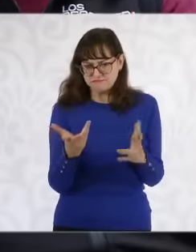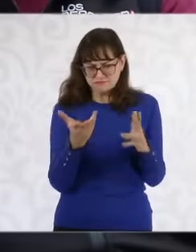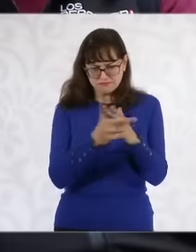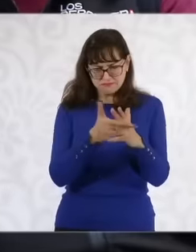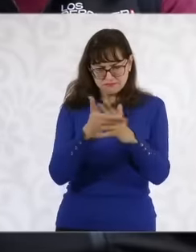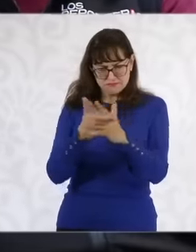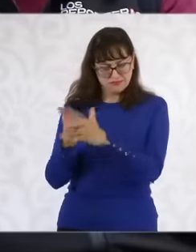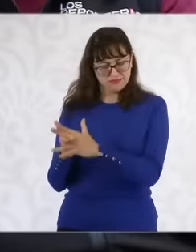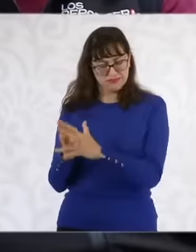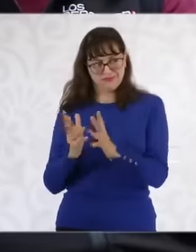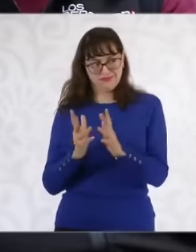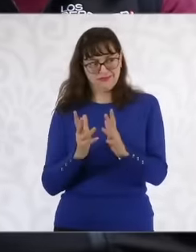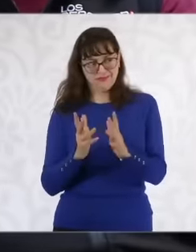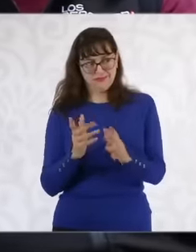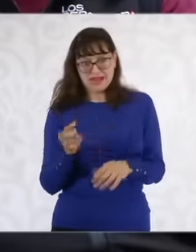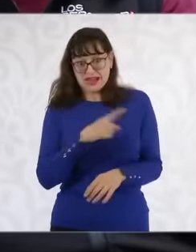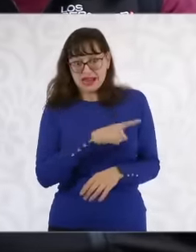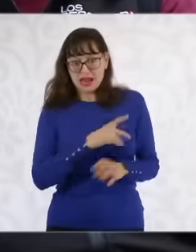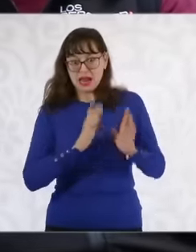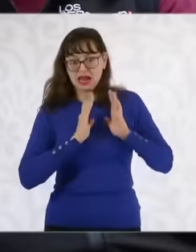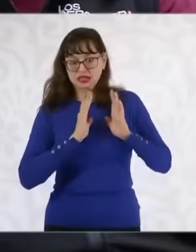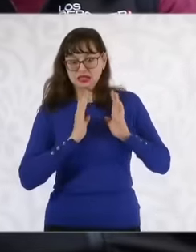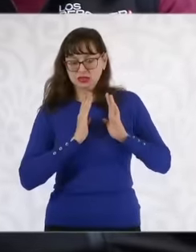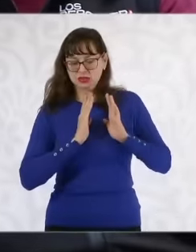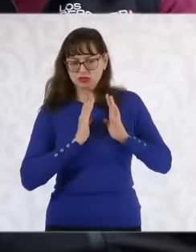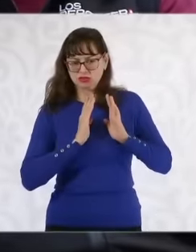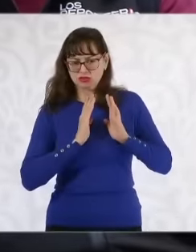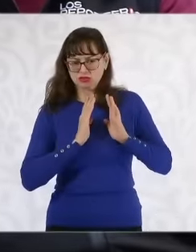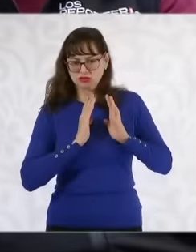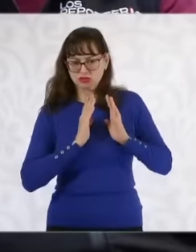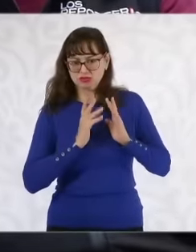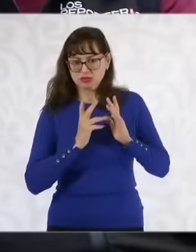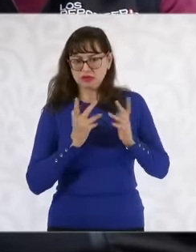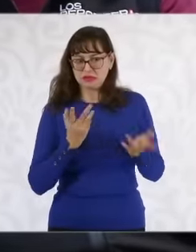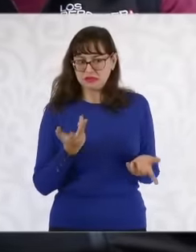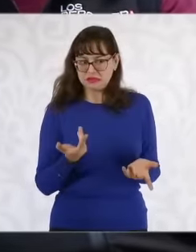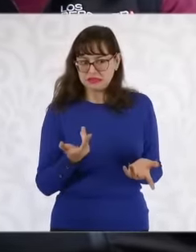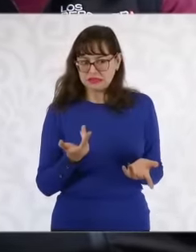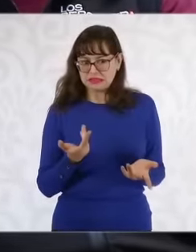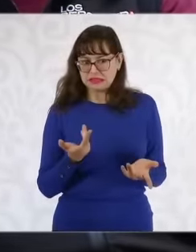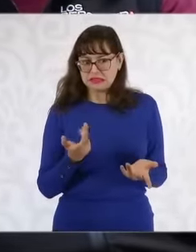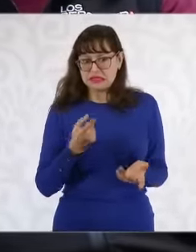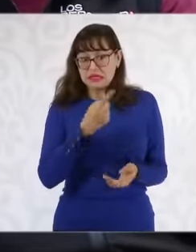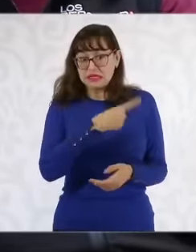have occurred when the army says that they have had eh with the official statements